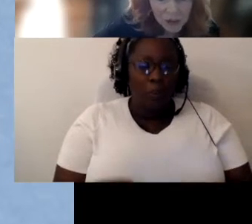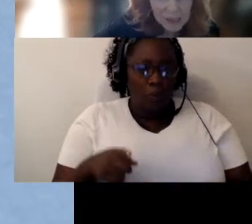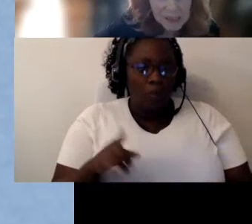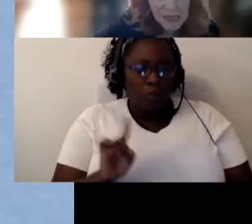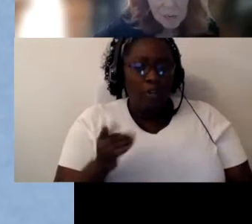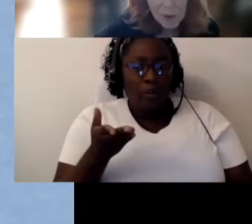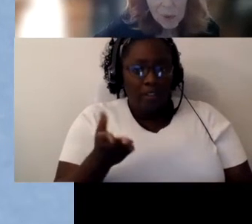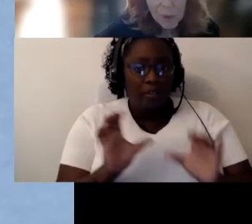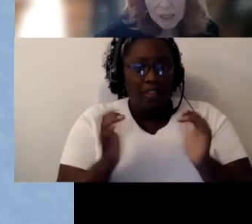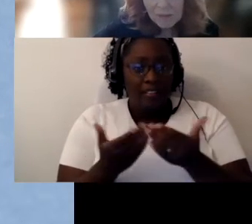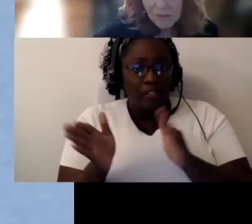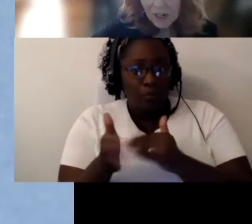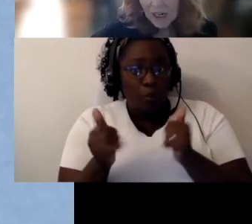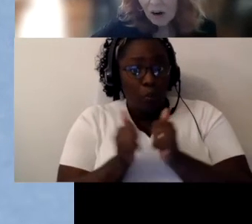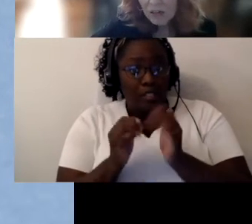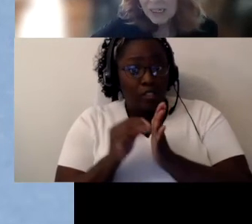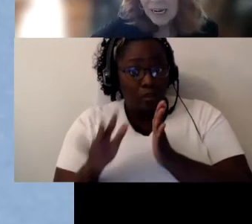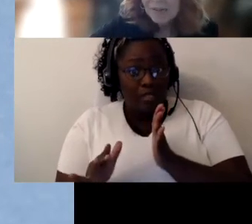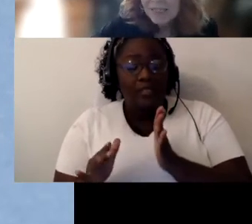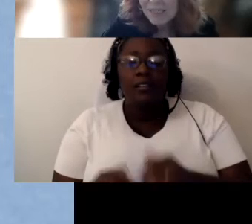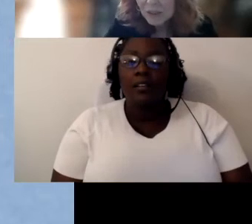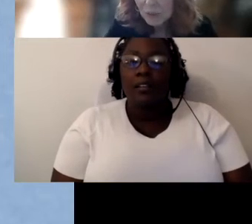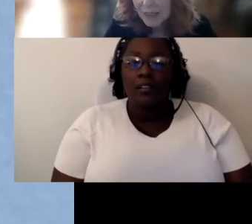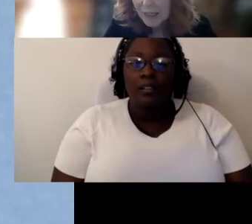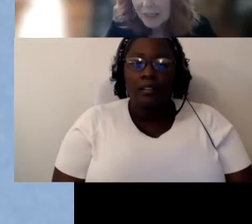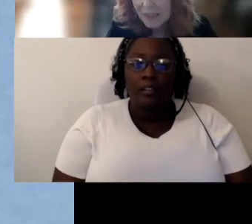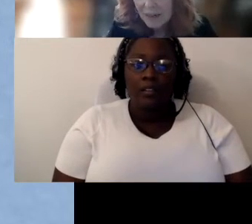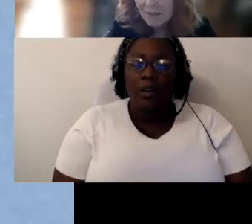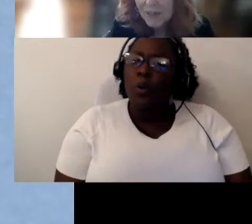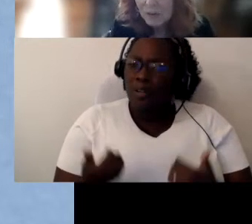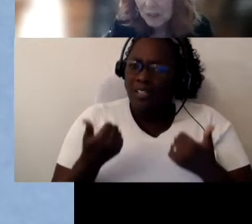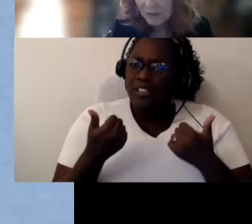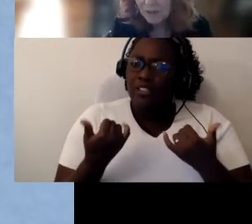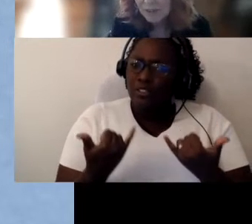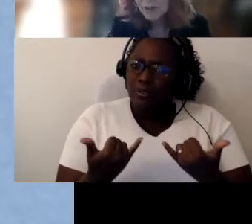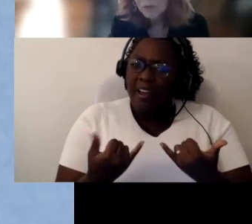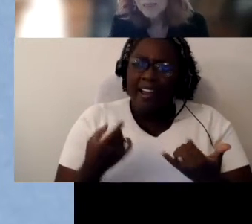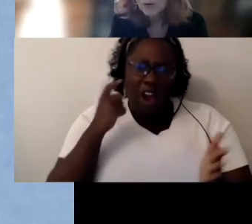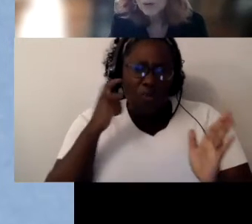but we're working very hard to have these things recognized on a federal level, so that we don't